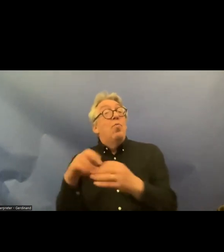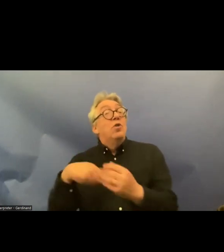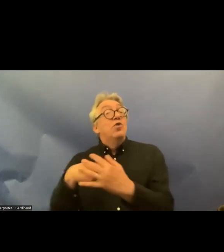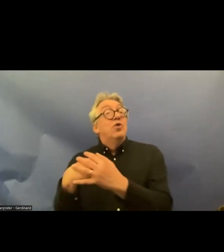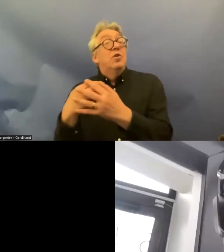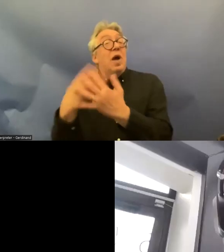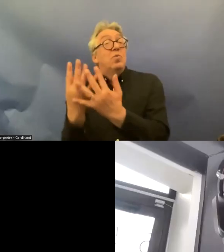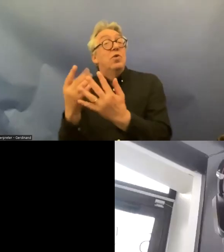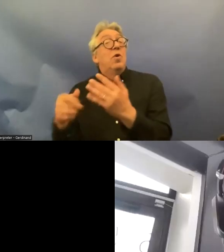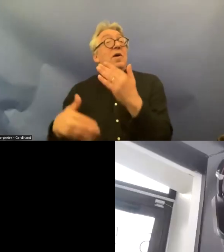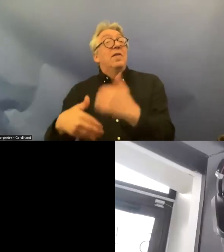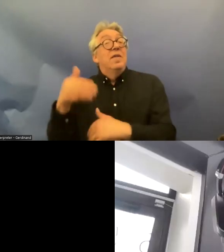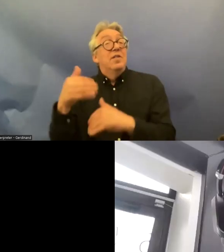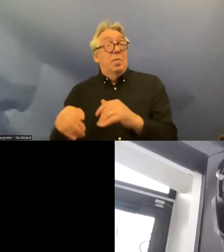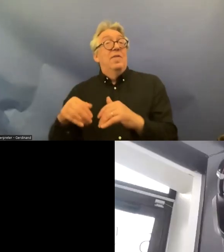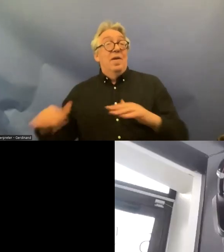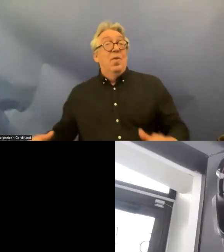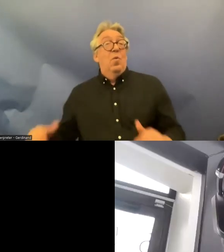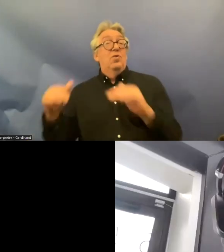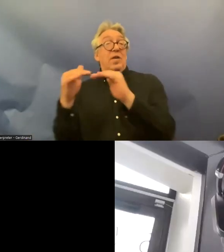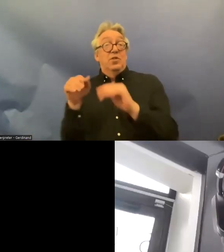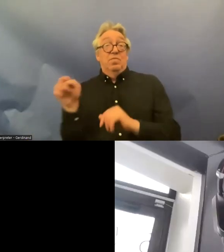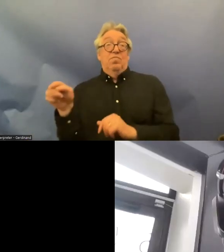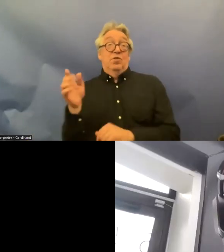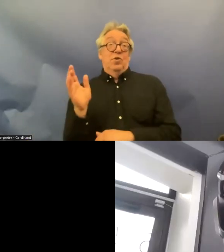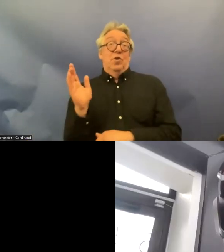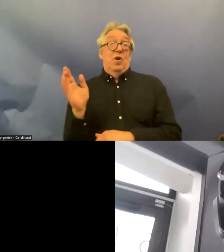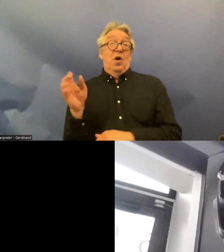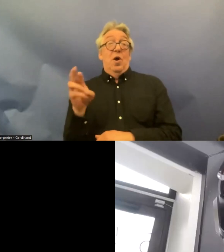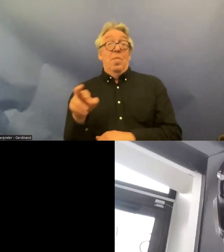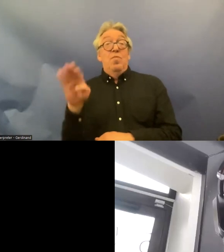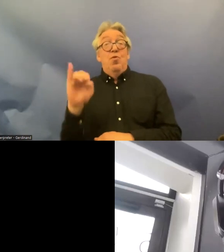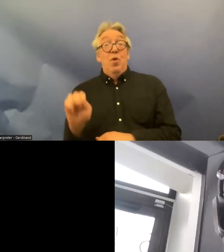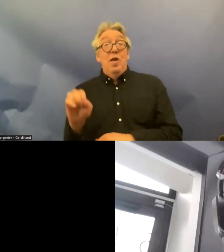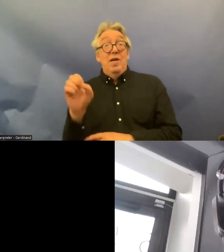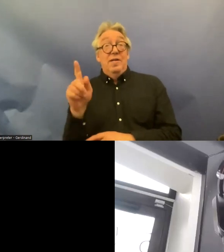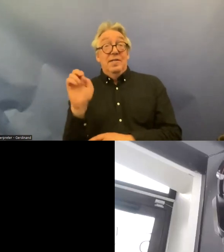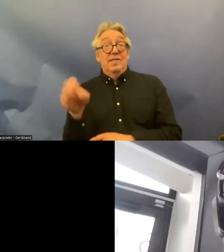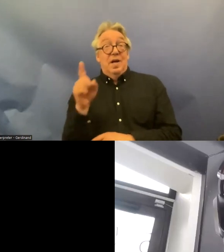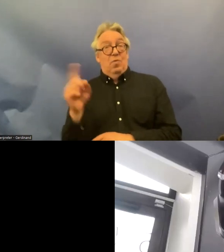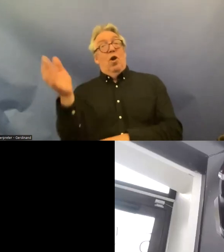disability organizations and she's going to um give us the call to action the